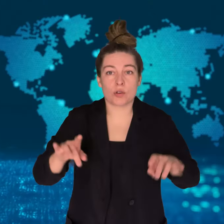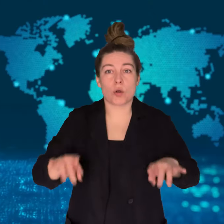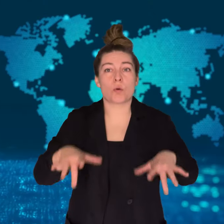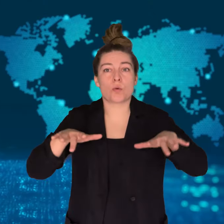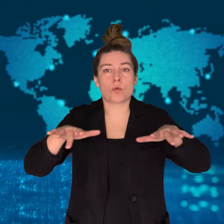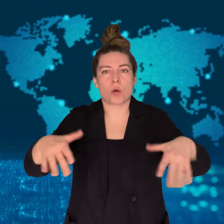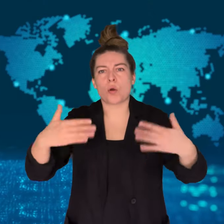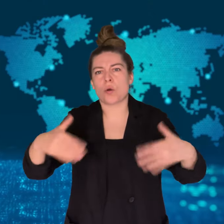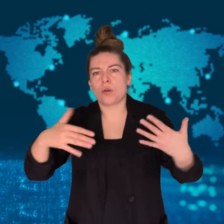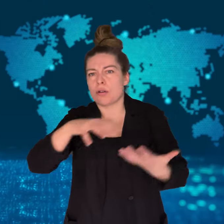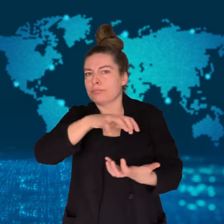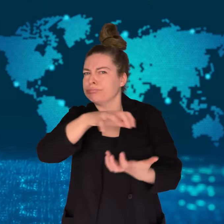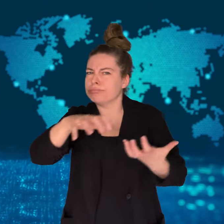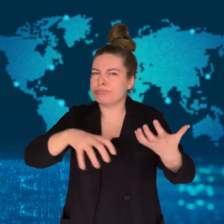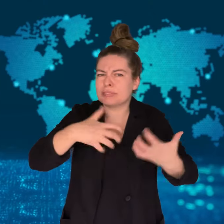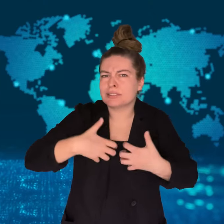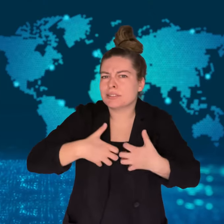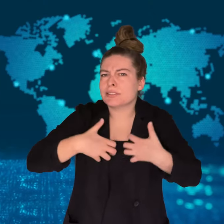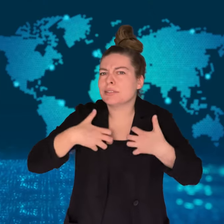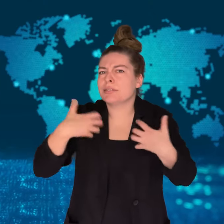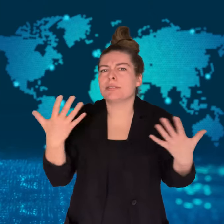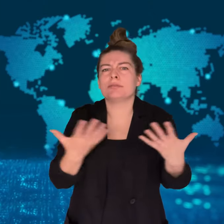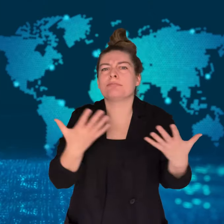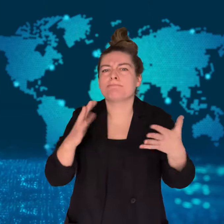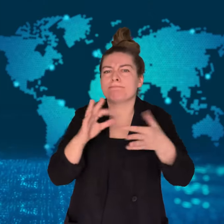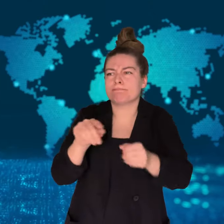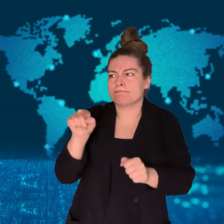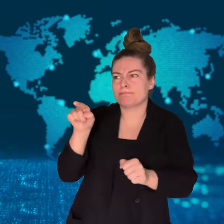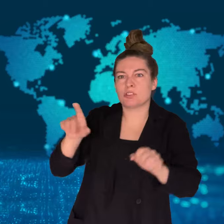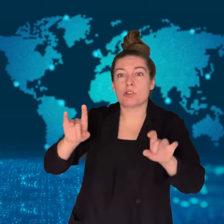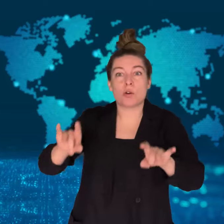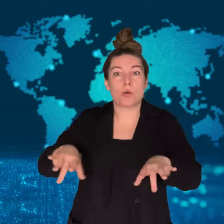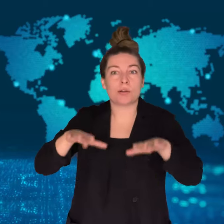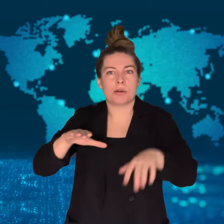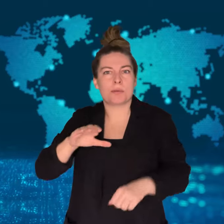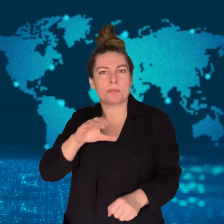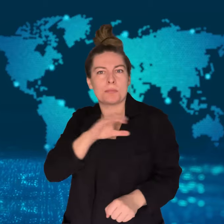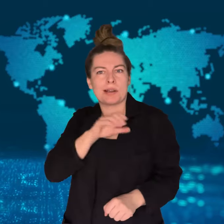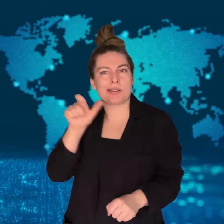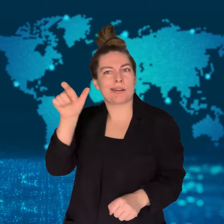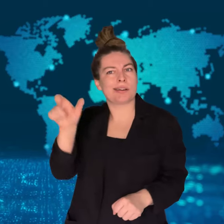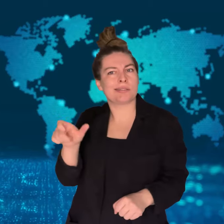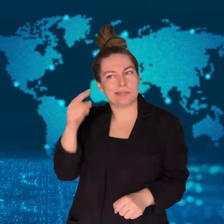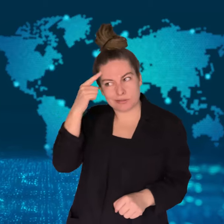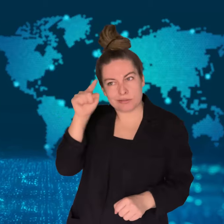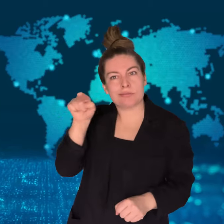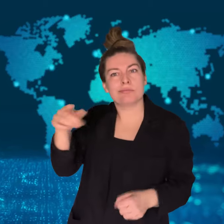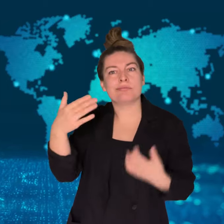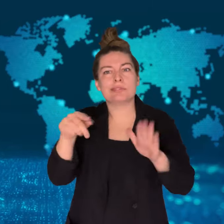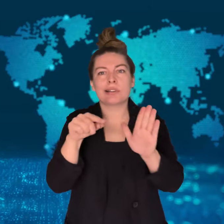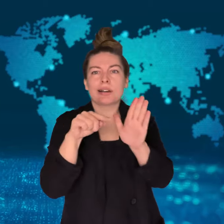[MONIKA]: There is anger in Australia over the alleged murder of